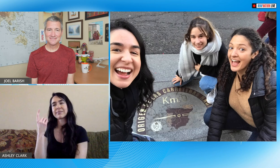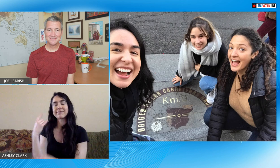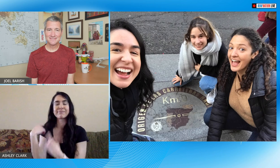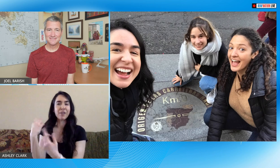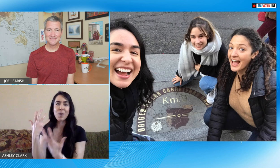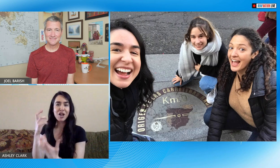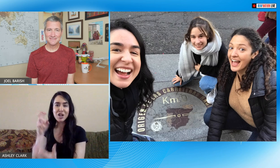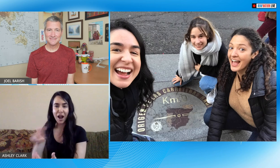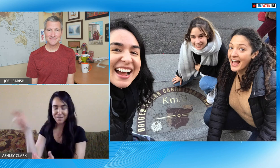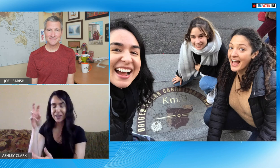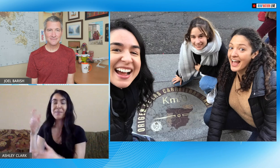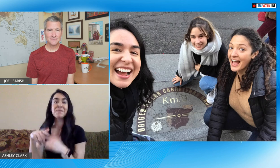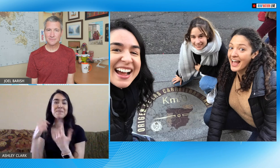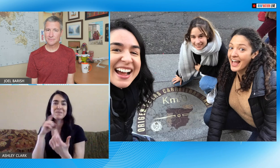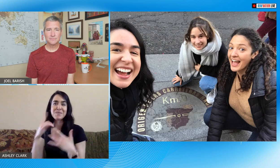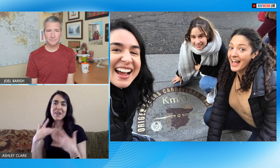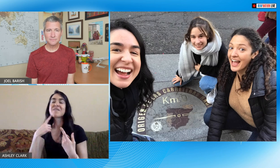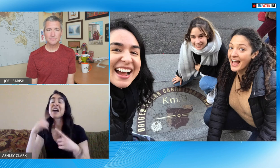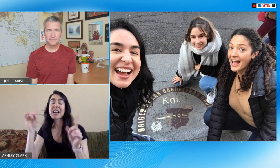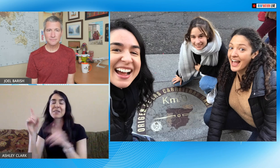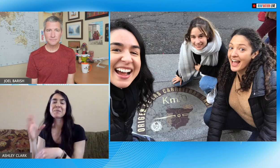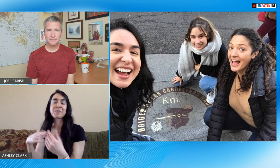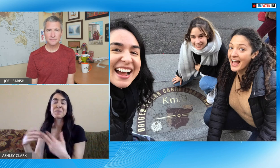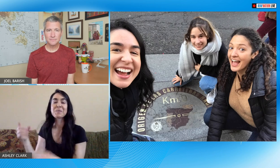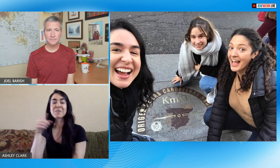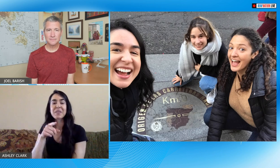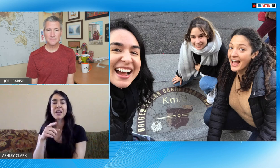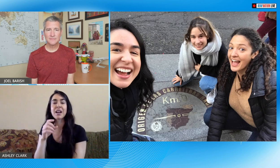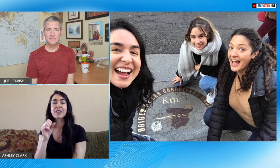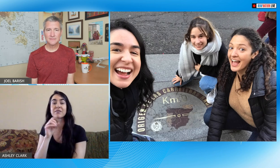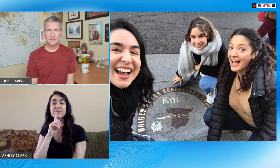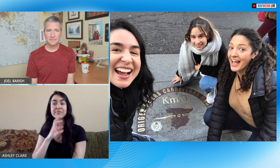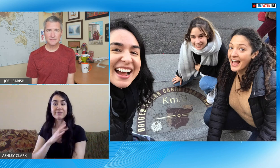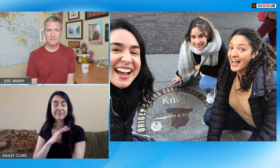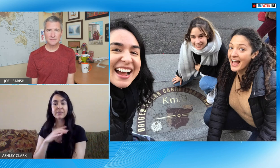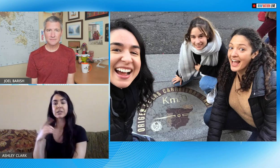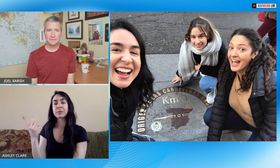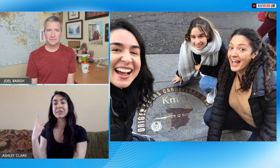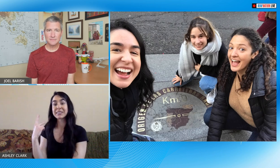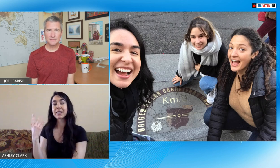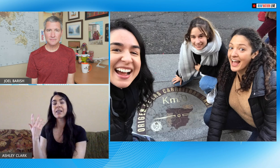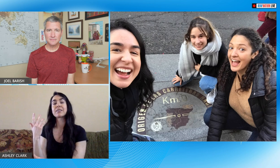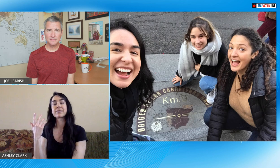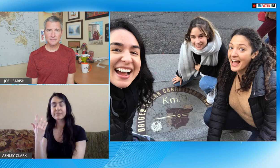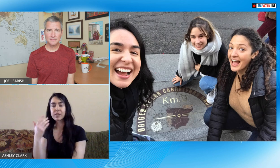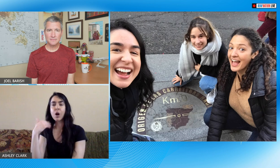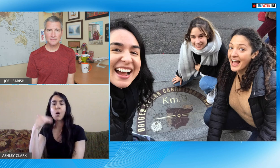it was very exciting to travel with them I've always always wanted to travel so